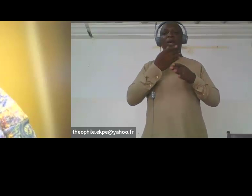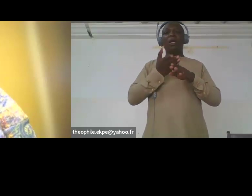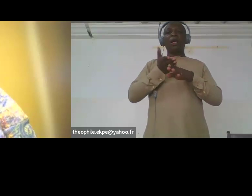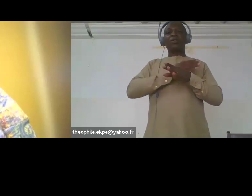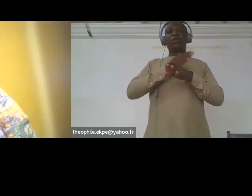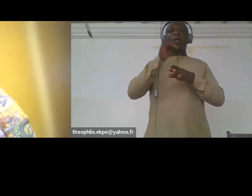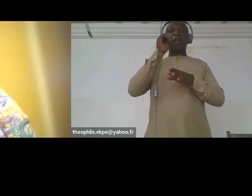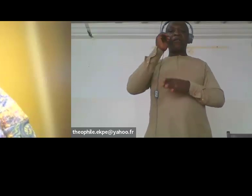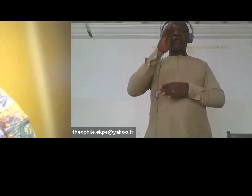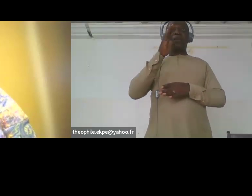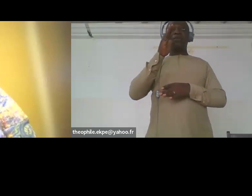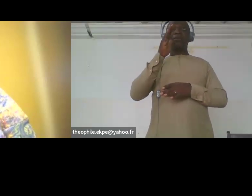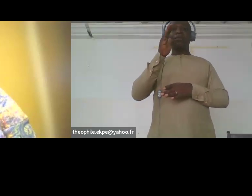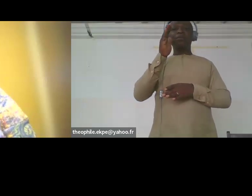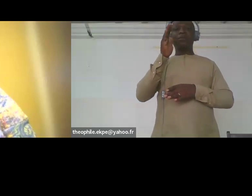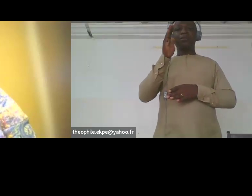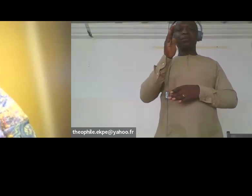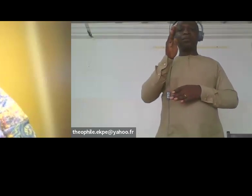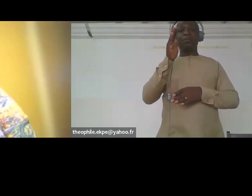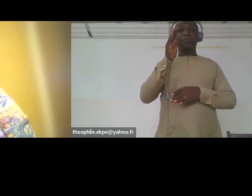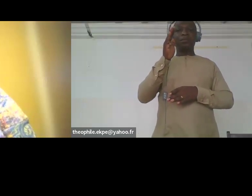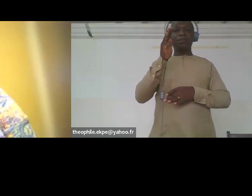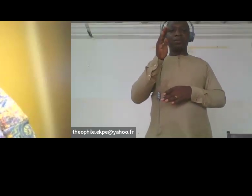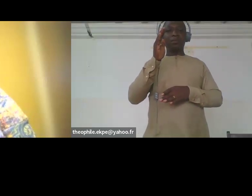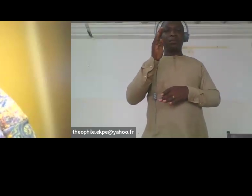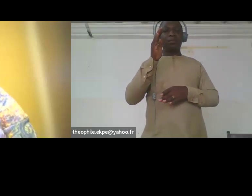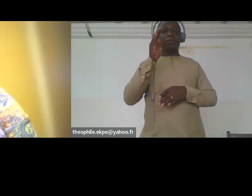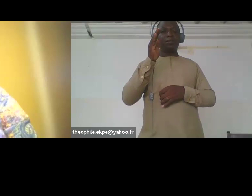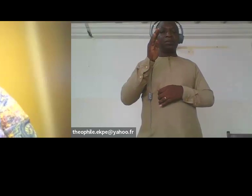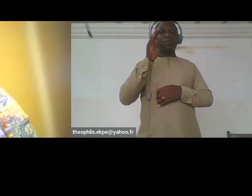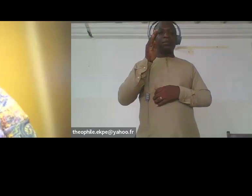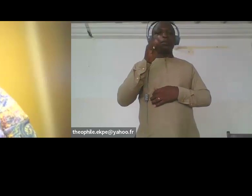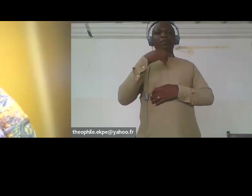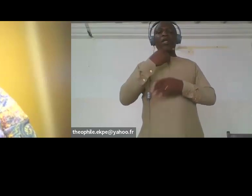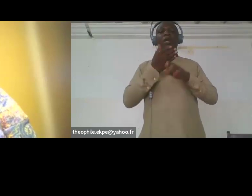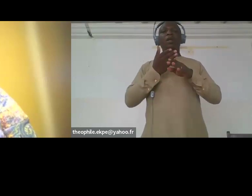multiple multiple identities likely to encounter. This will help to break down